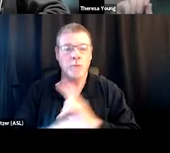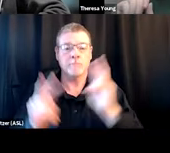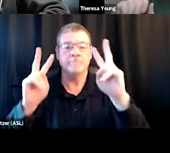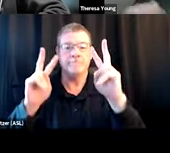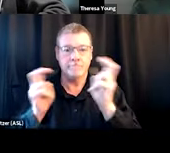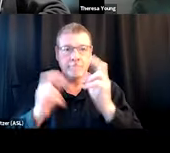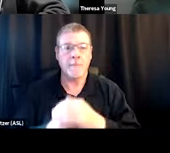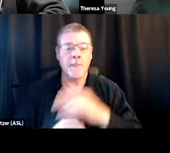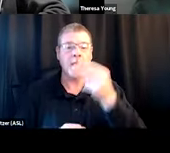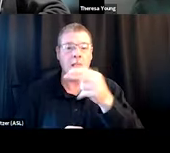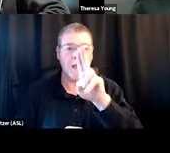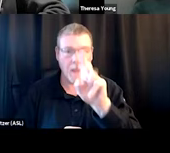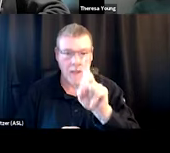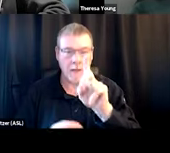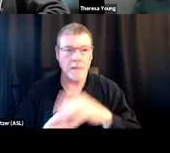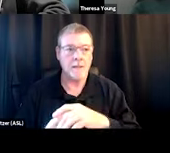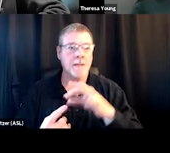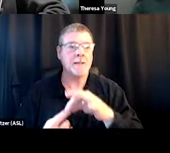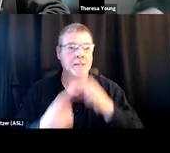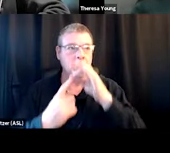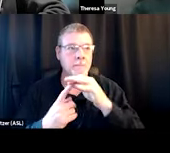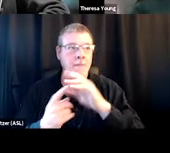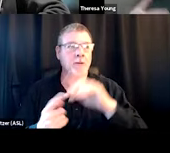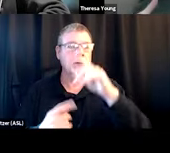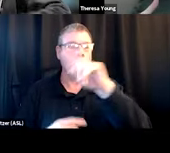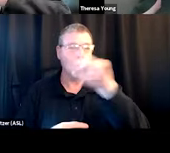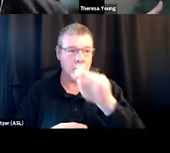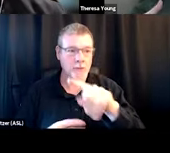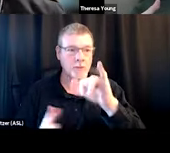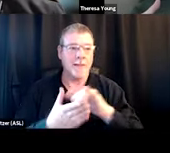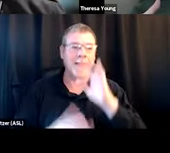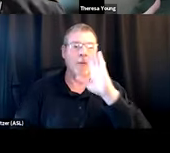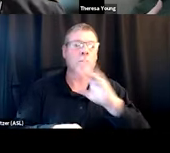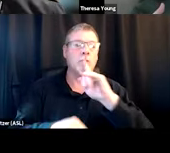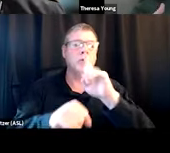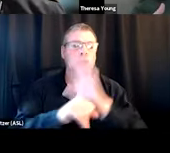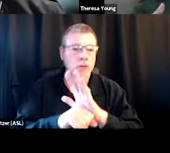HUD Special NOFO Grantee TA Question, that will ensure that it gets to us.